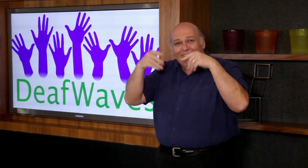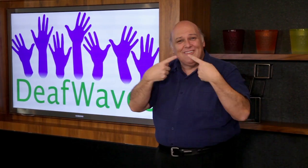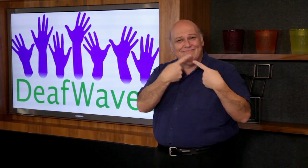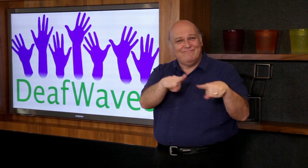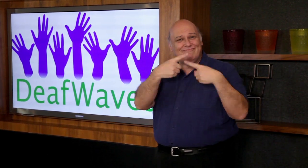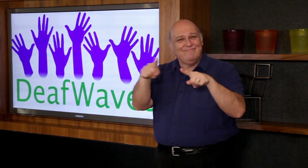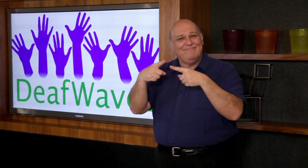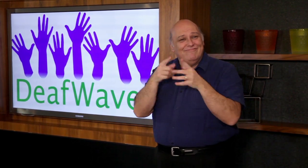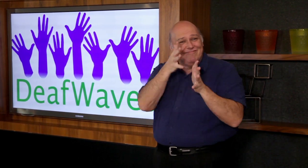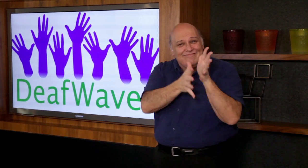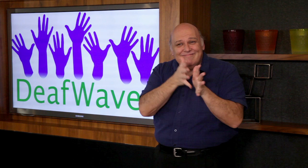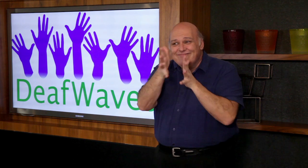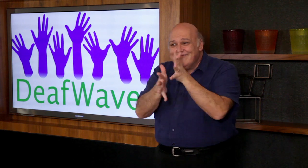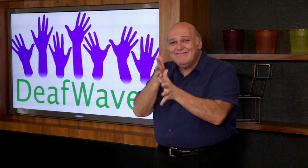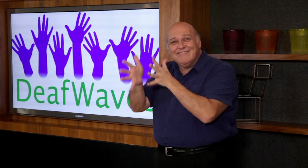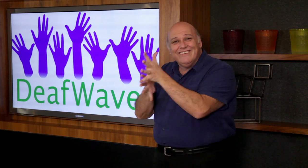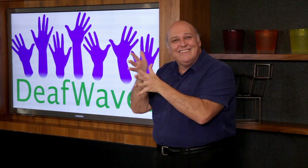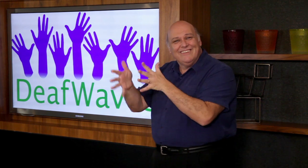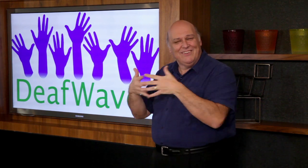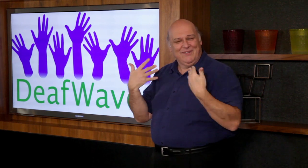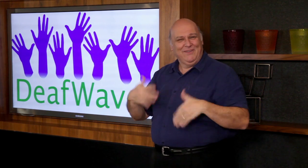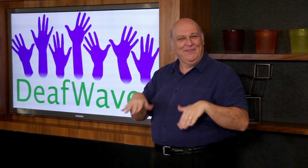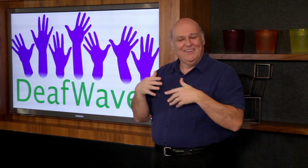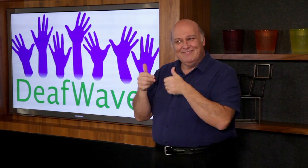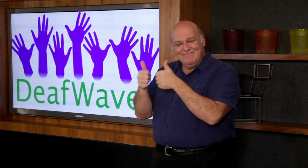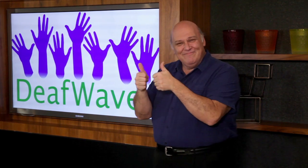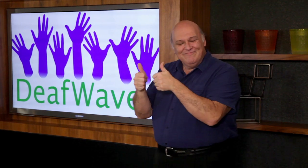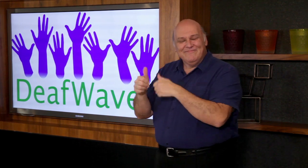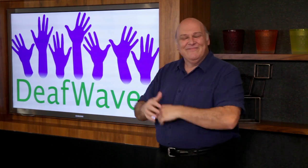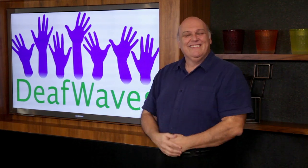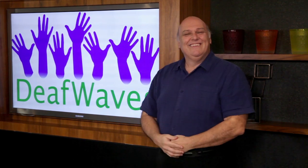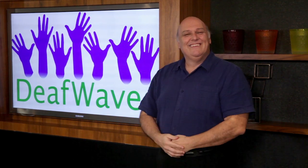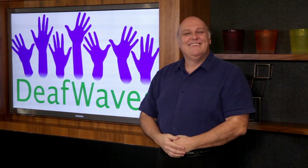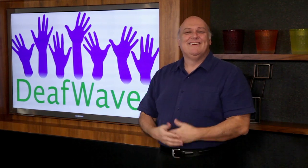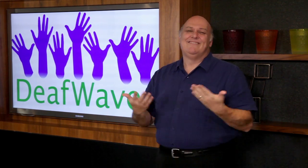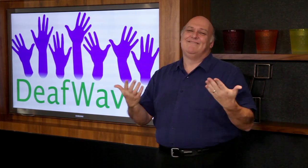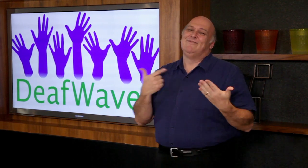different ways to communicate!